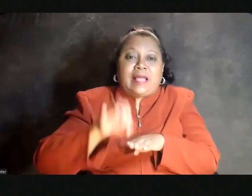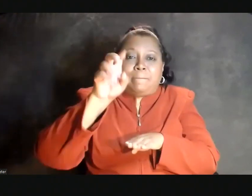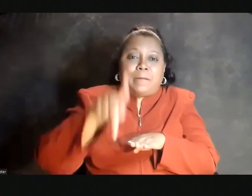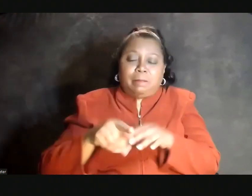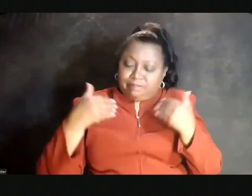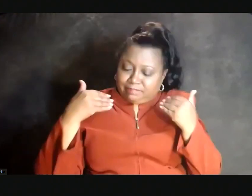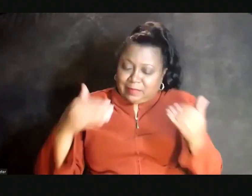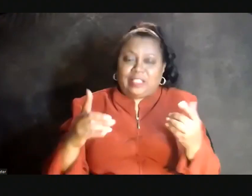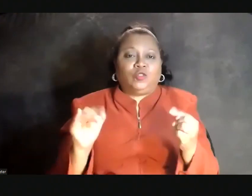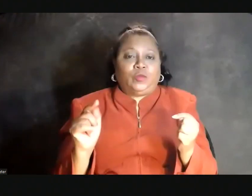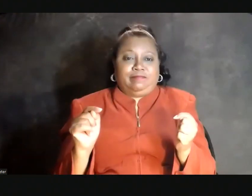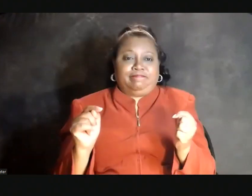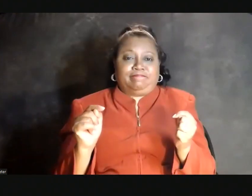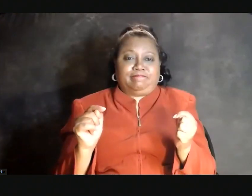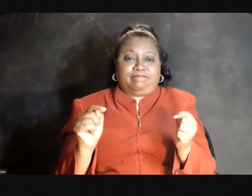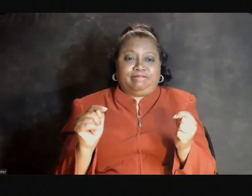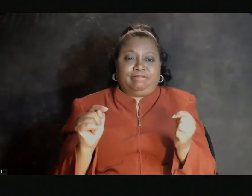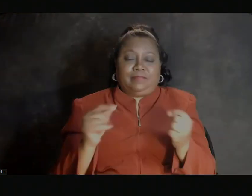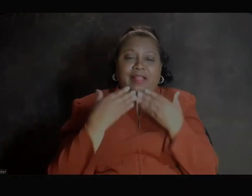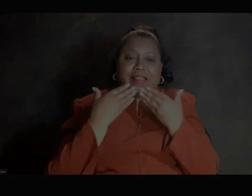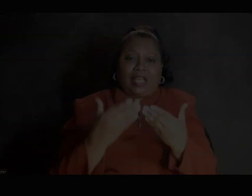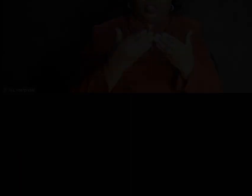get this done. Thank you.